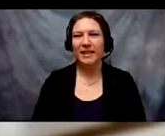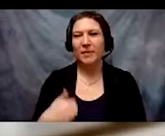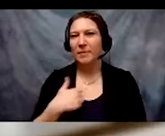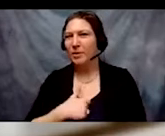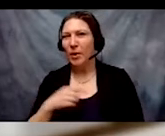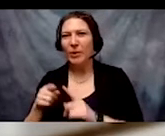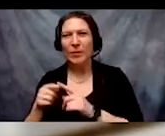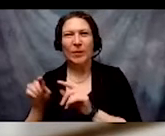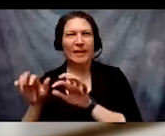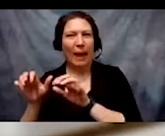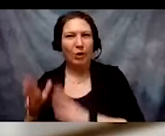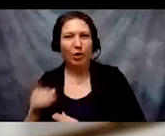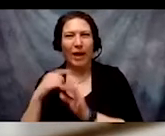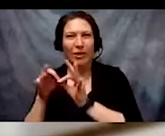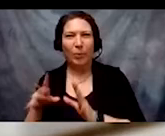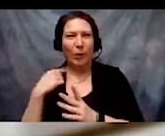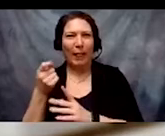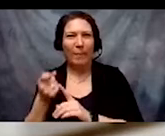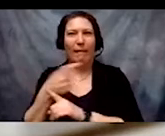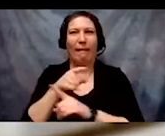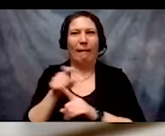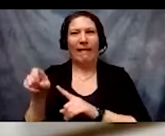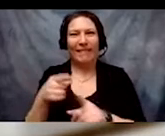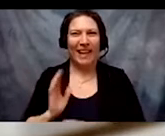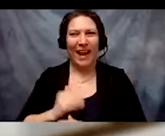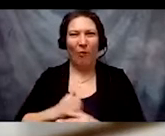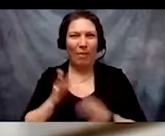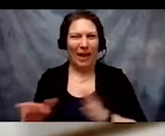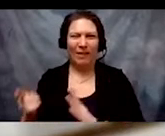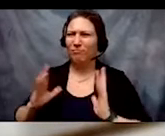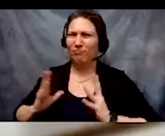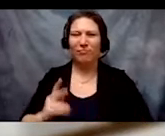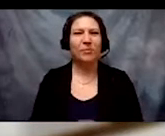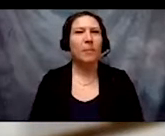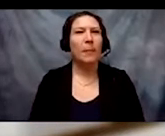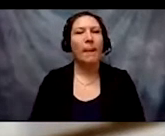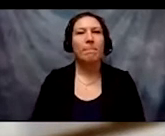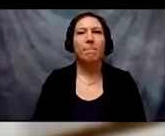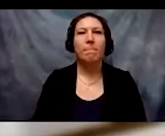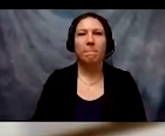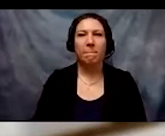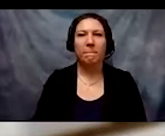Patty Burn and Stacy Milburn are leading disability justice advocates who are also women of color.